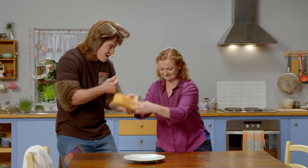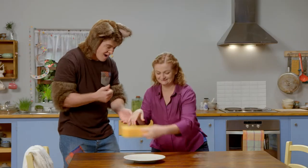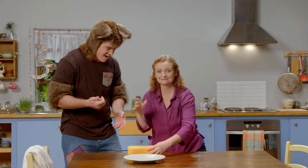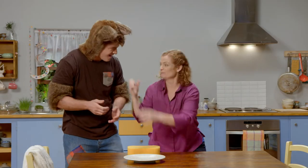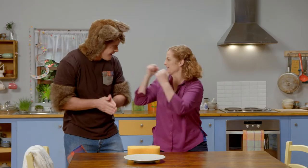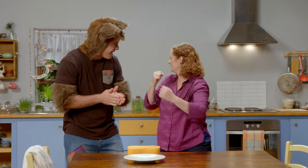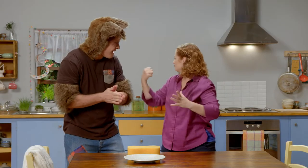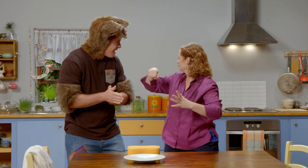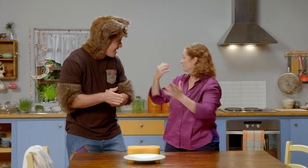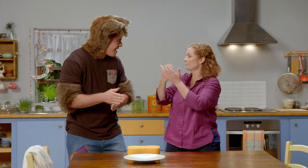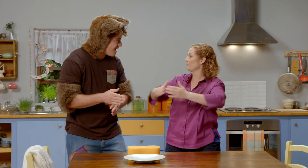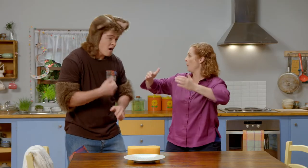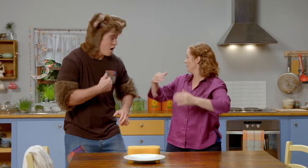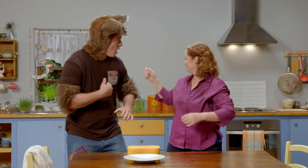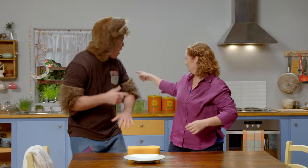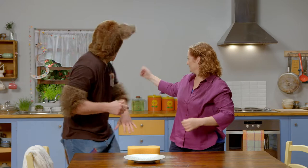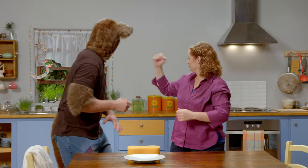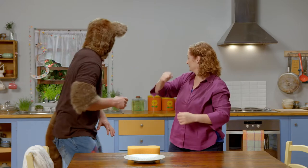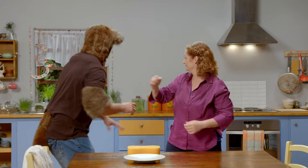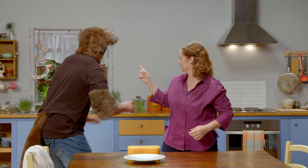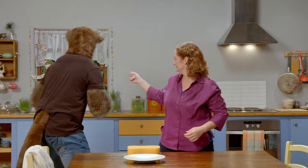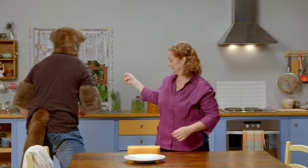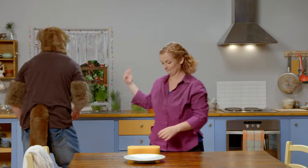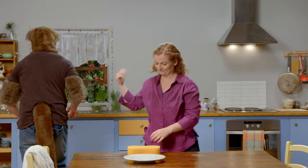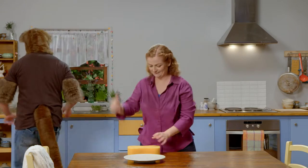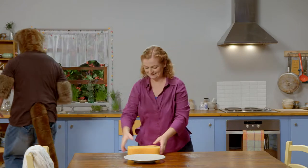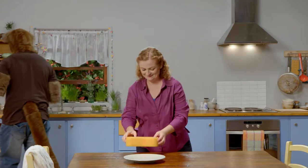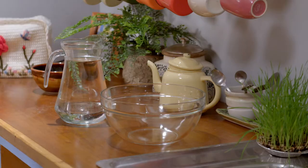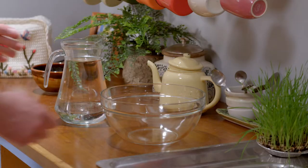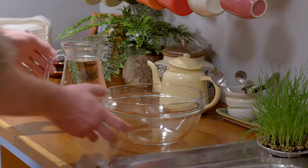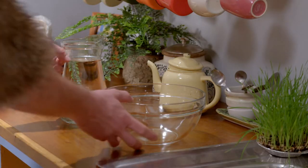Oh yes please! Well, just go get a jug of water and a bowl, Possum ...